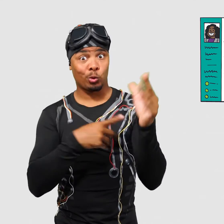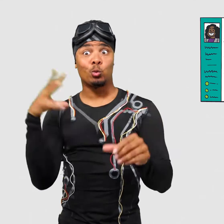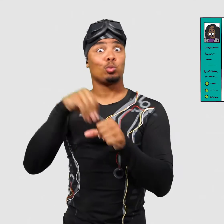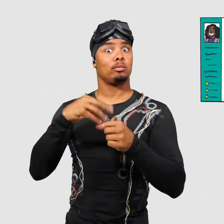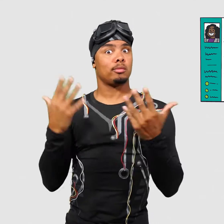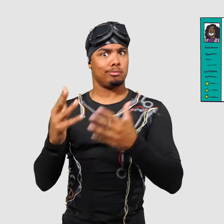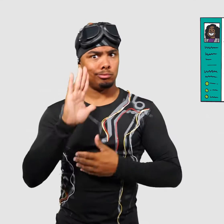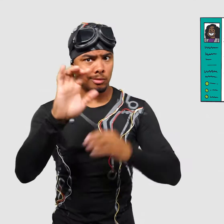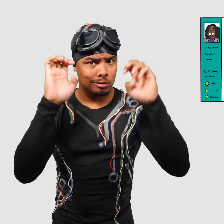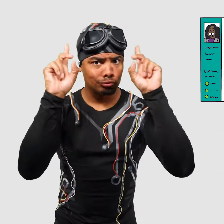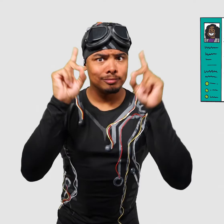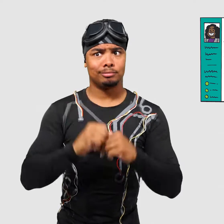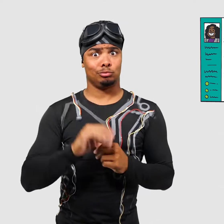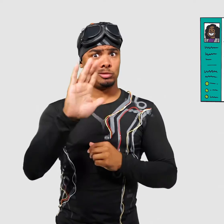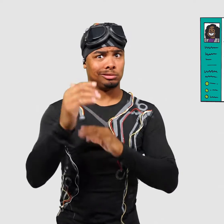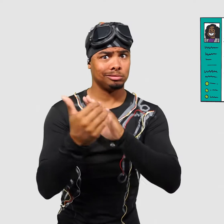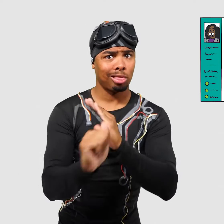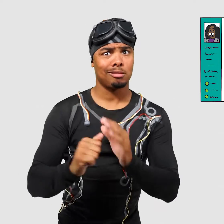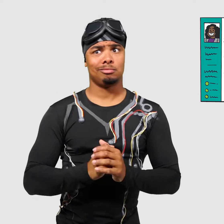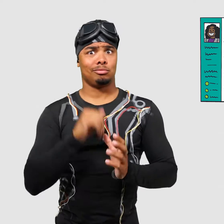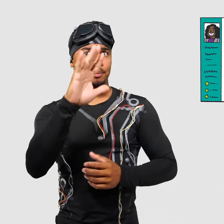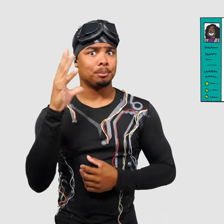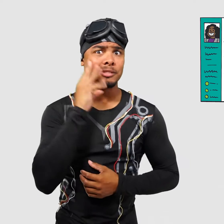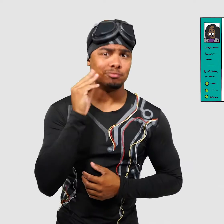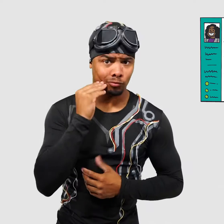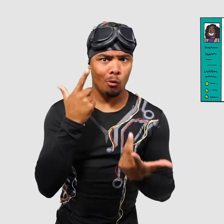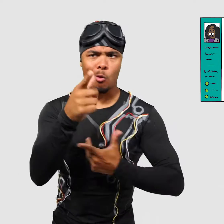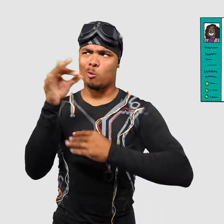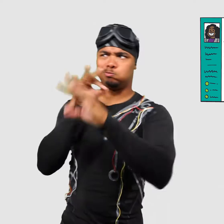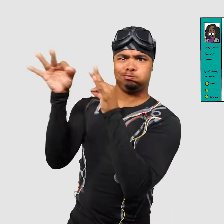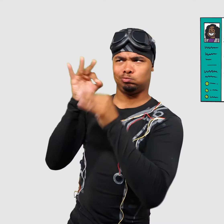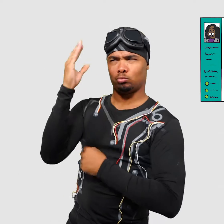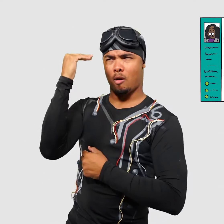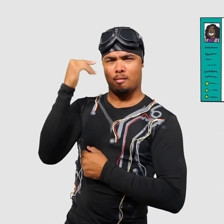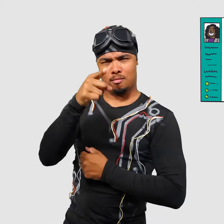education and experiences to explain why you would be a good fit